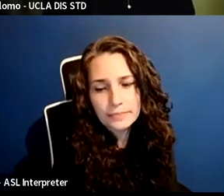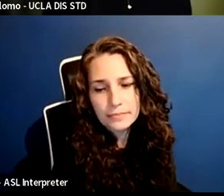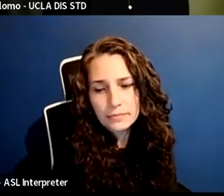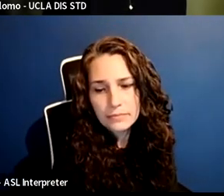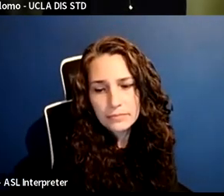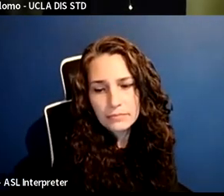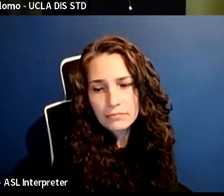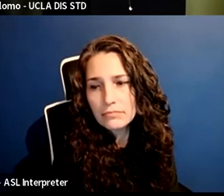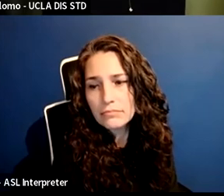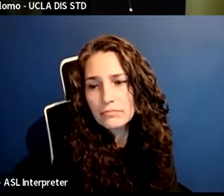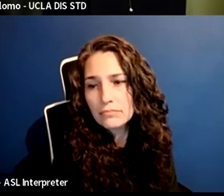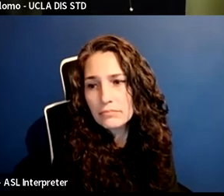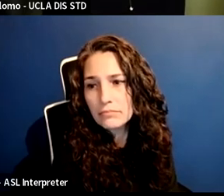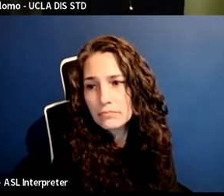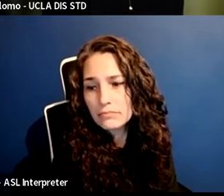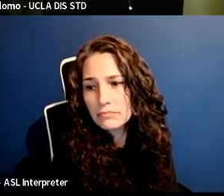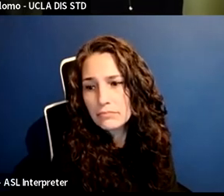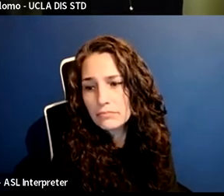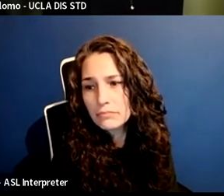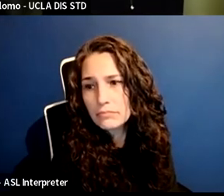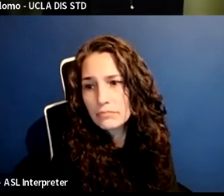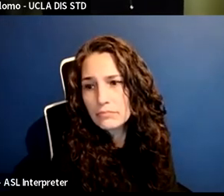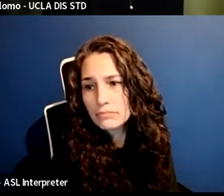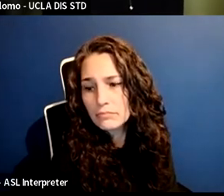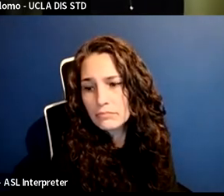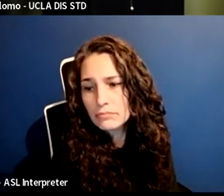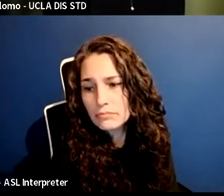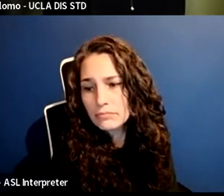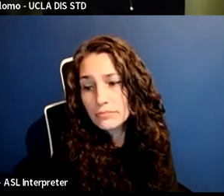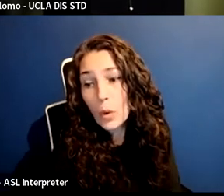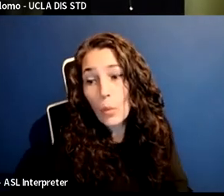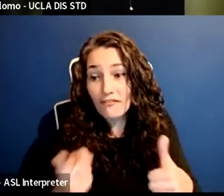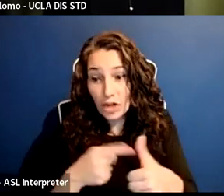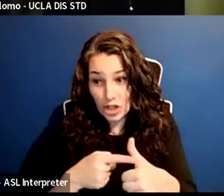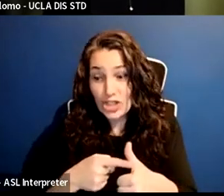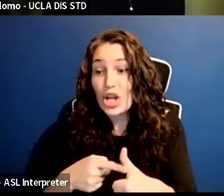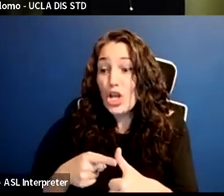A, that you are speaking about it. B, that you need to go back and look at what more could be done,